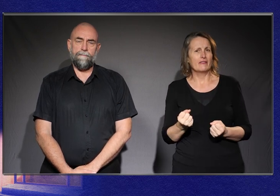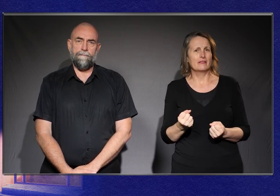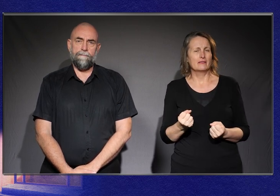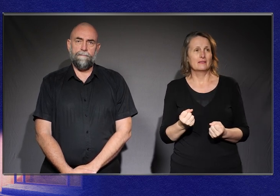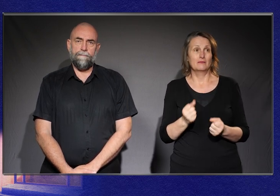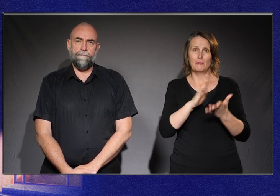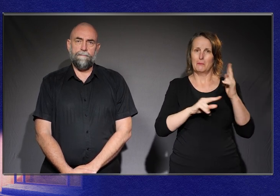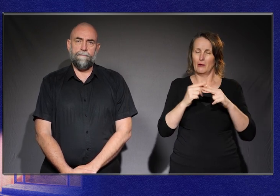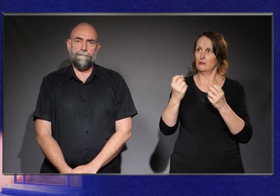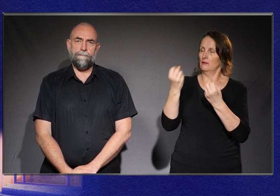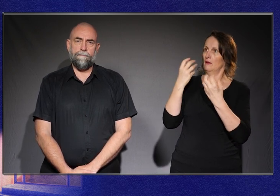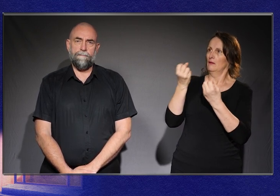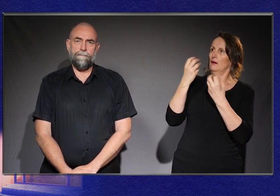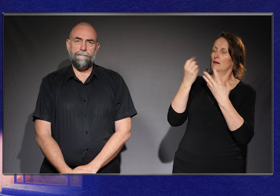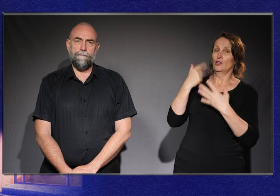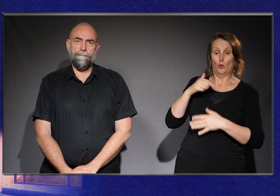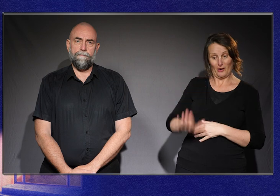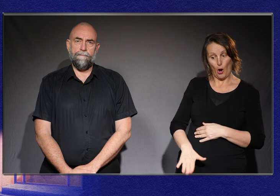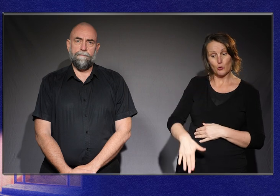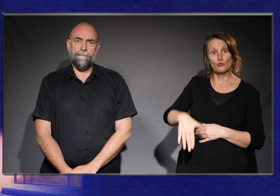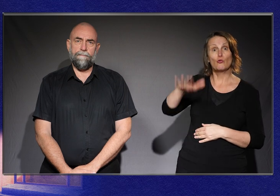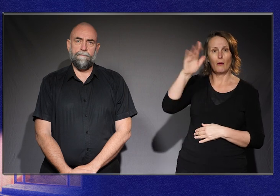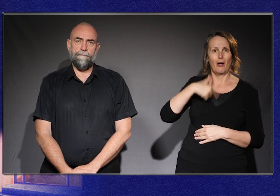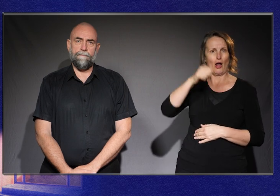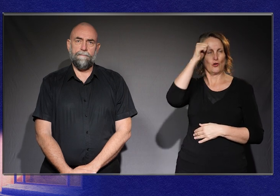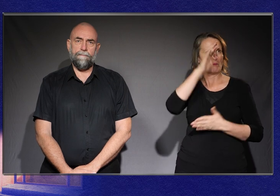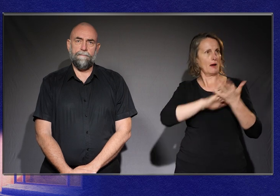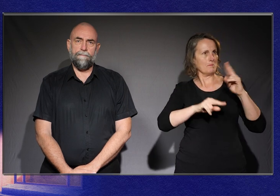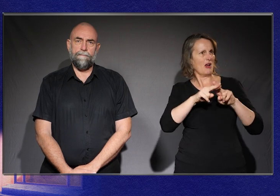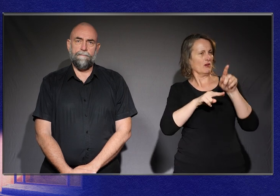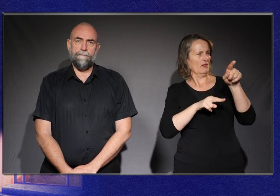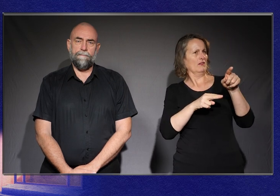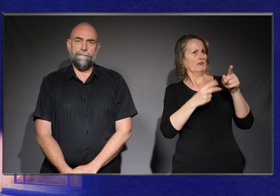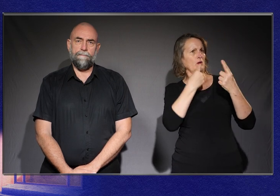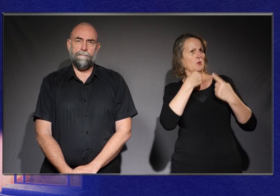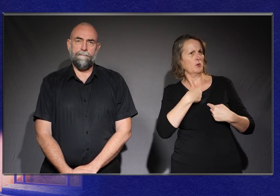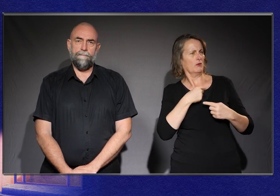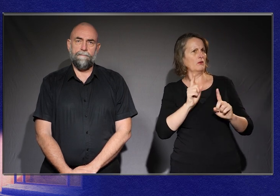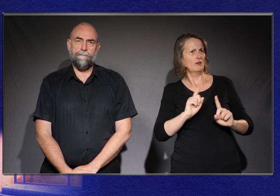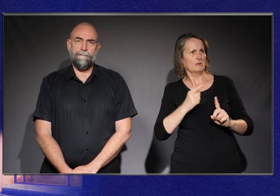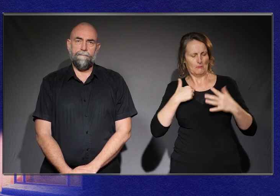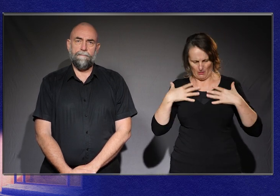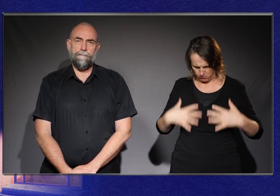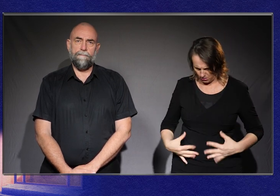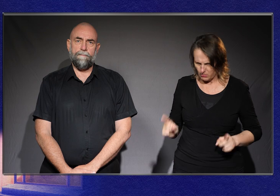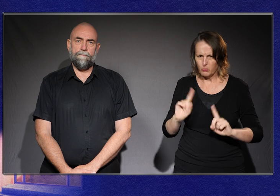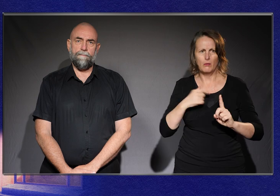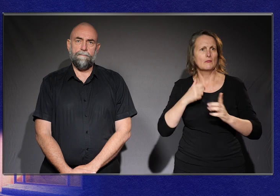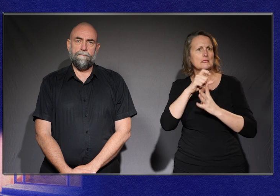So, throughout my childhood, that was definitely the narrative that I was given about what my body meant and what my disability meant.